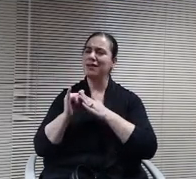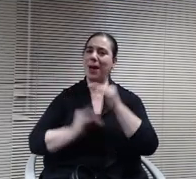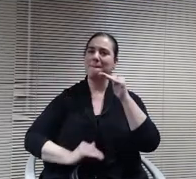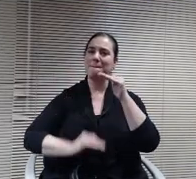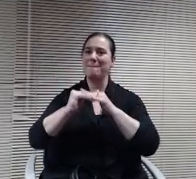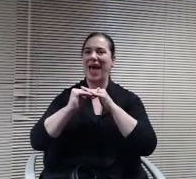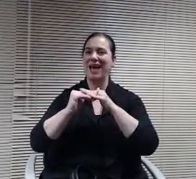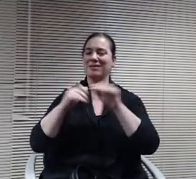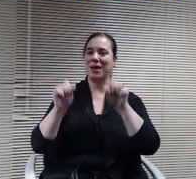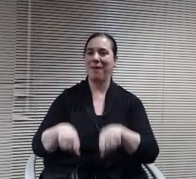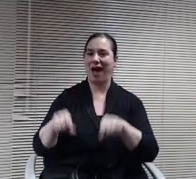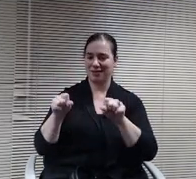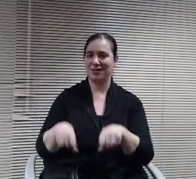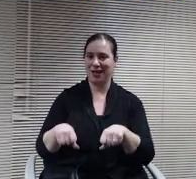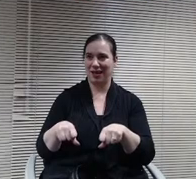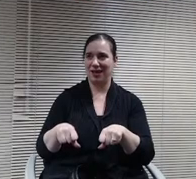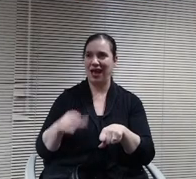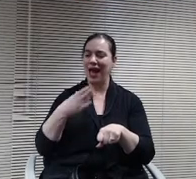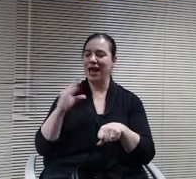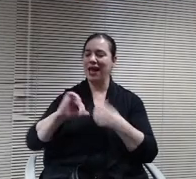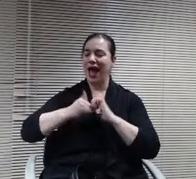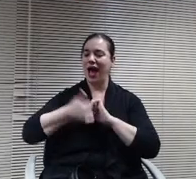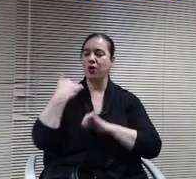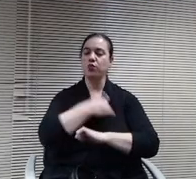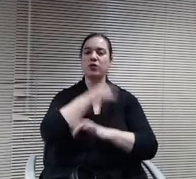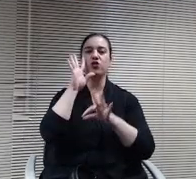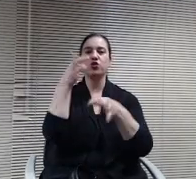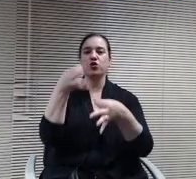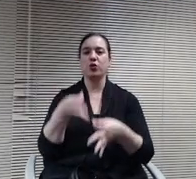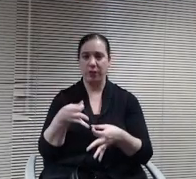know all those participants, how? How do we? How do we